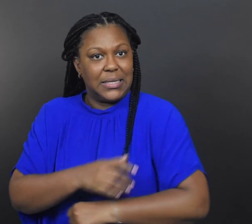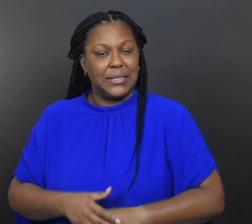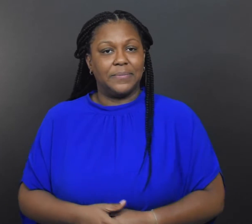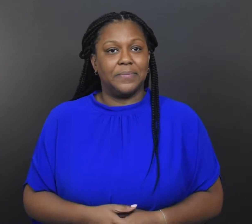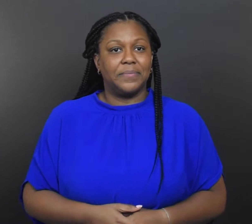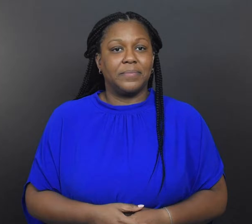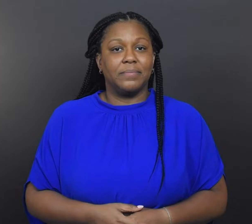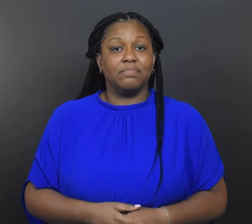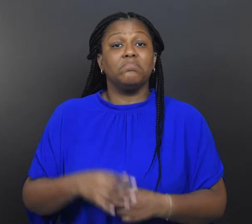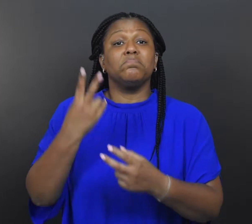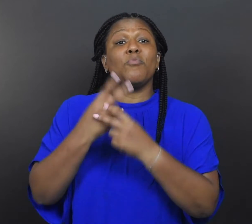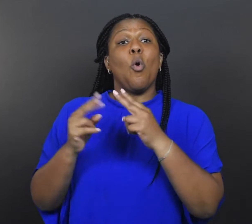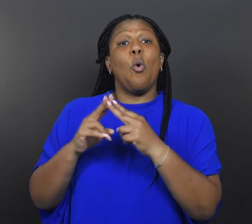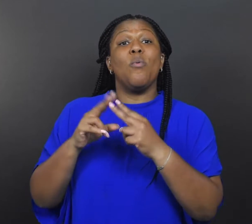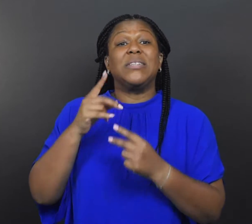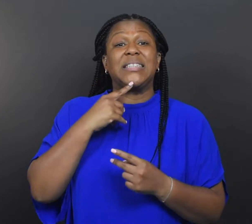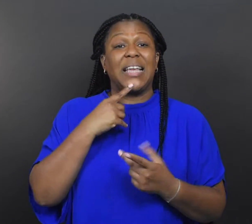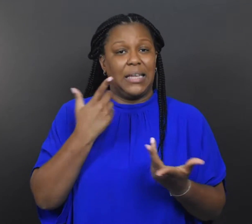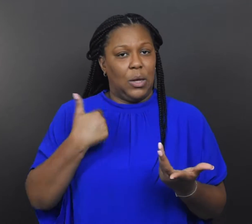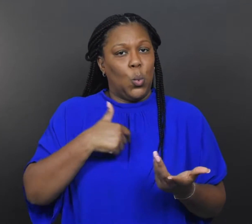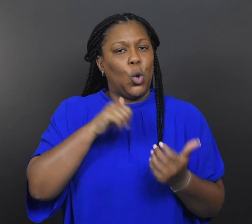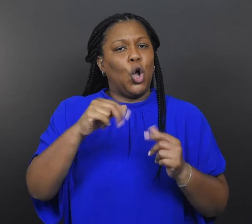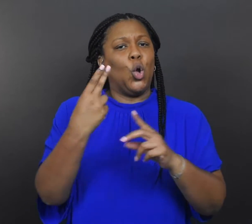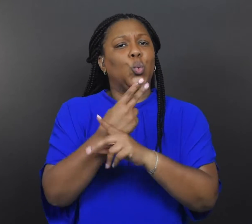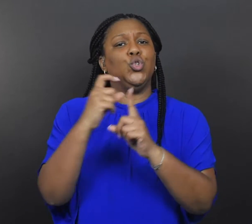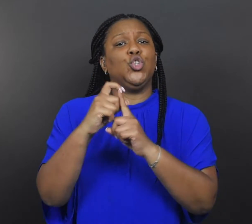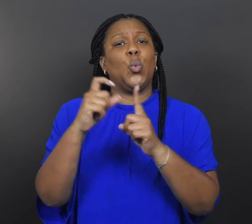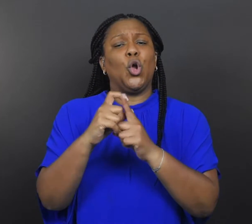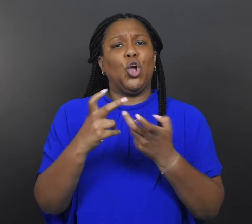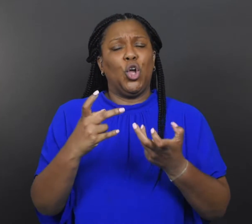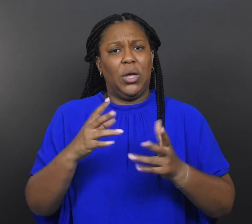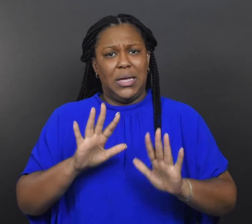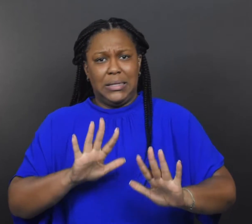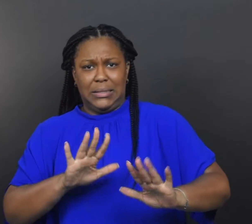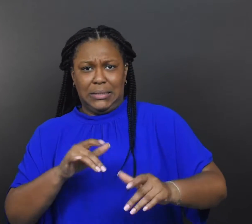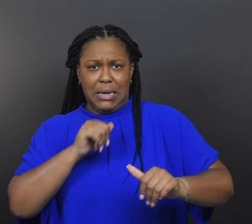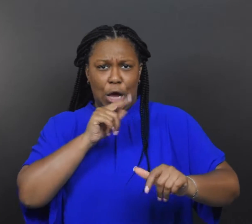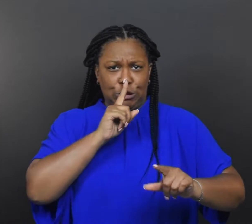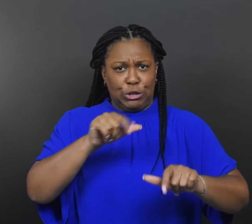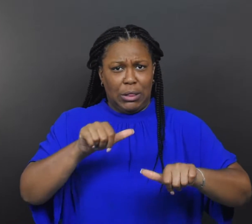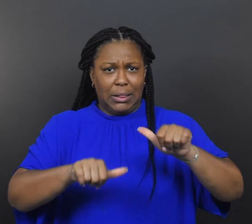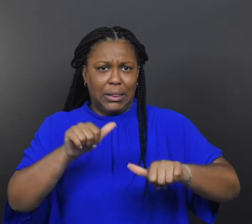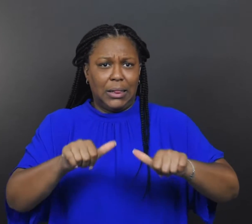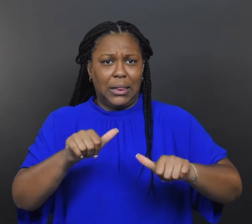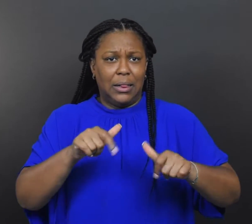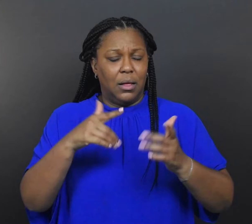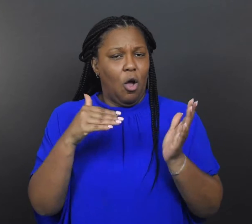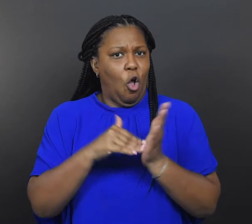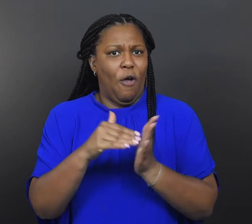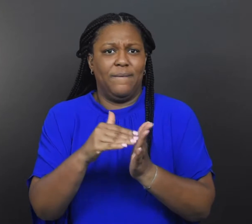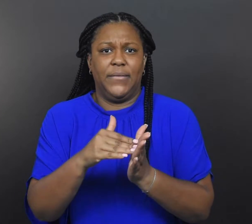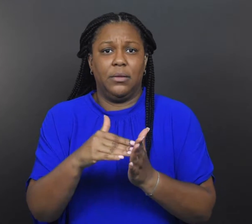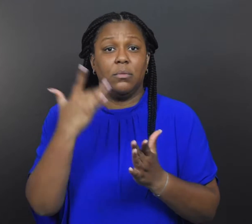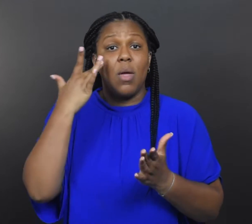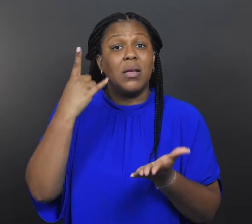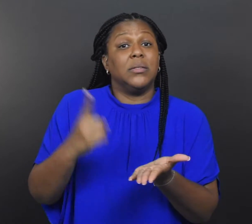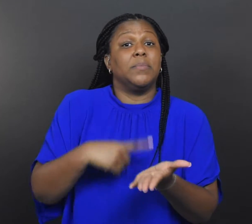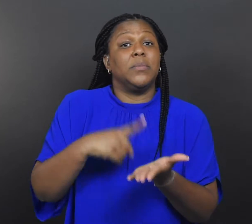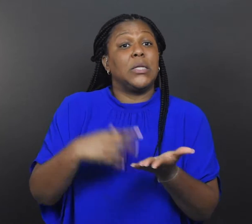“We can use the word ‘hesitant’ too quickly.